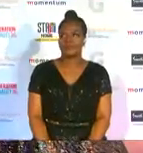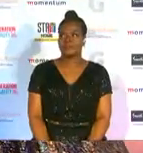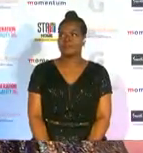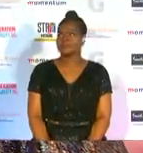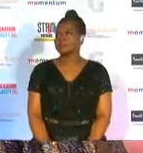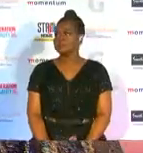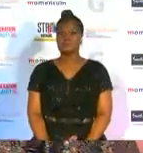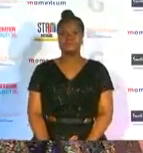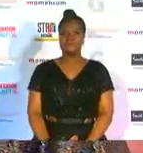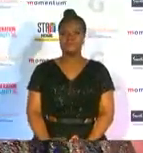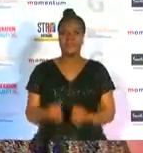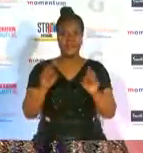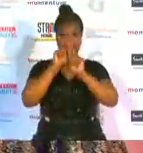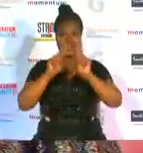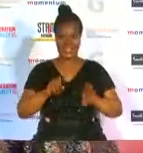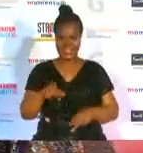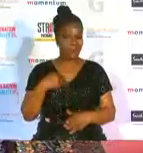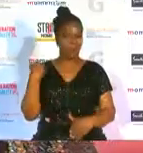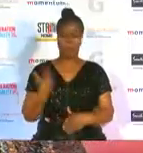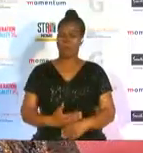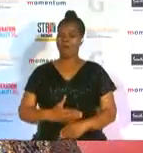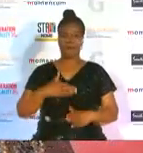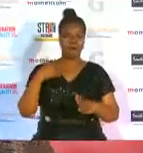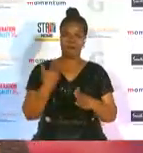this federation has worked tirelessly to shed the misconception